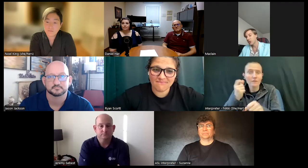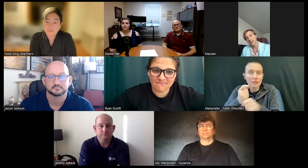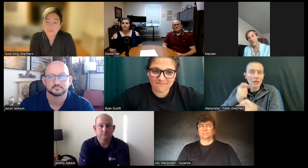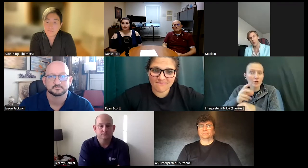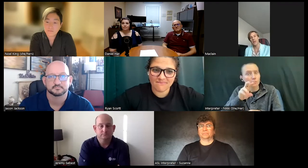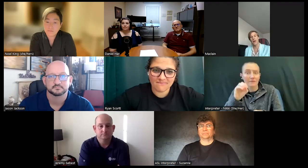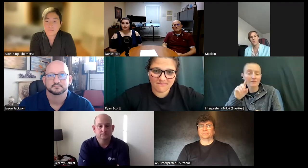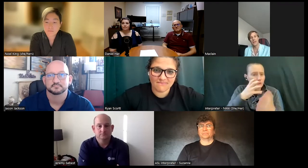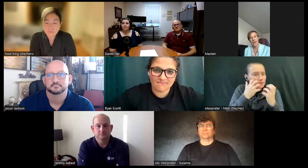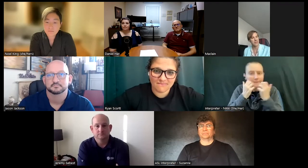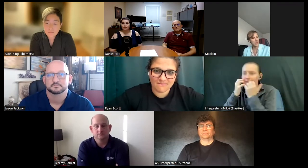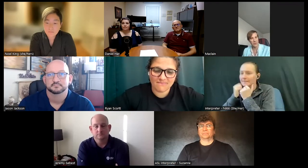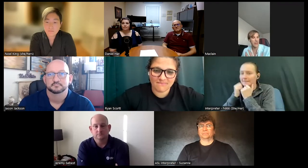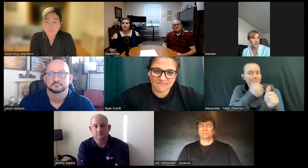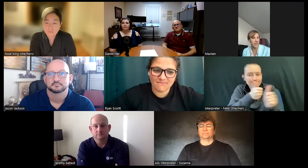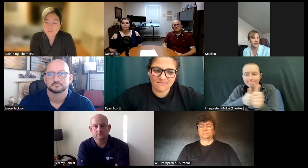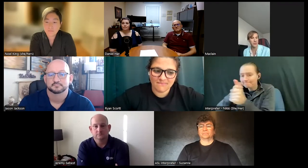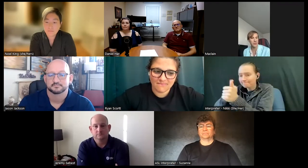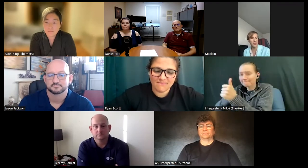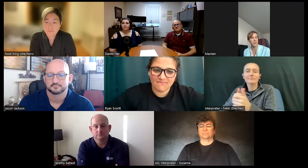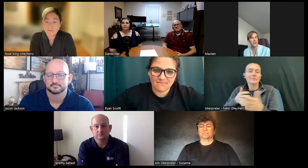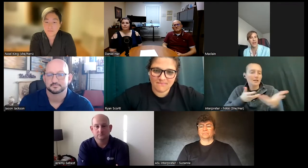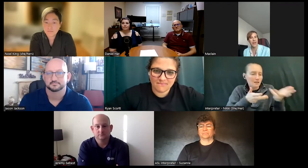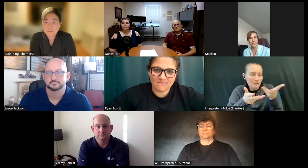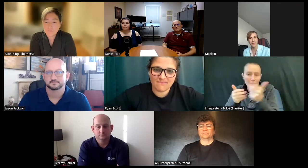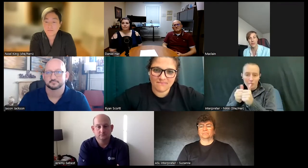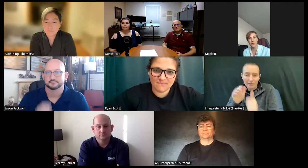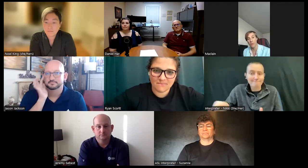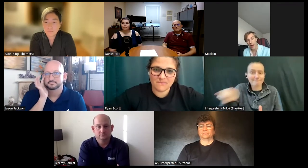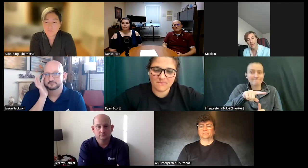one of them and dealing with everything they do you just realize that's a lot to